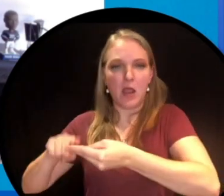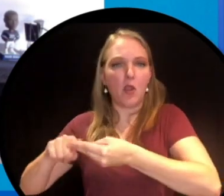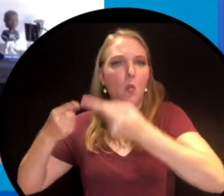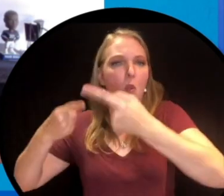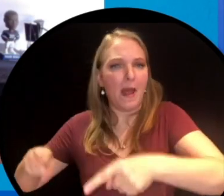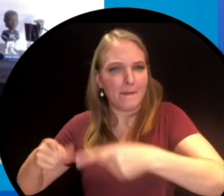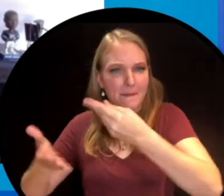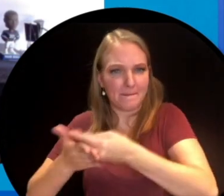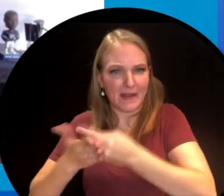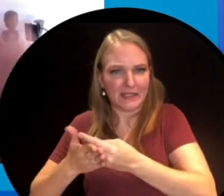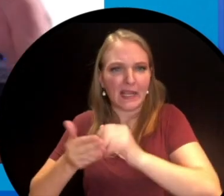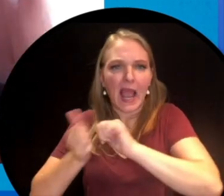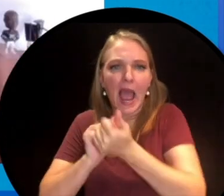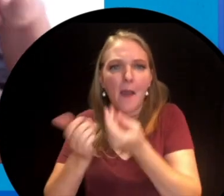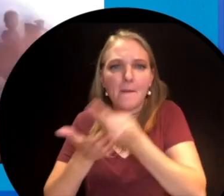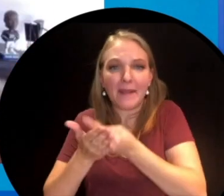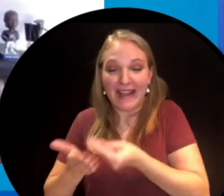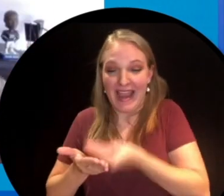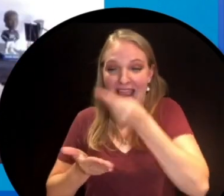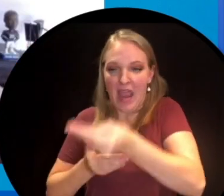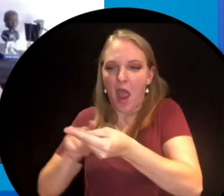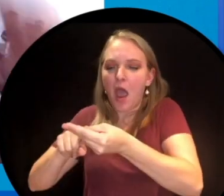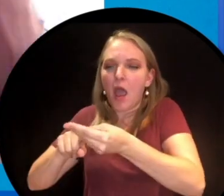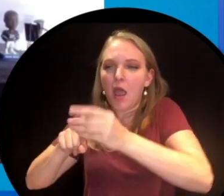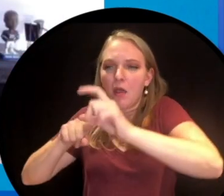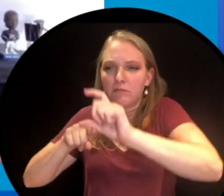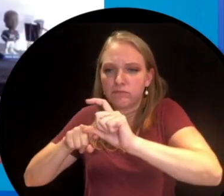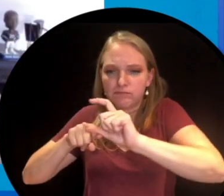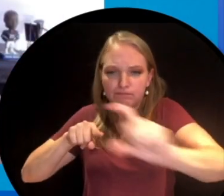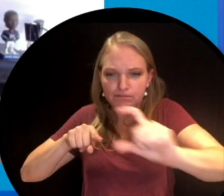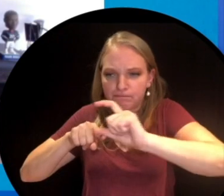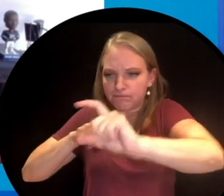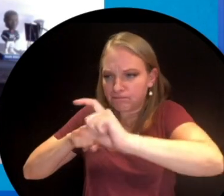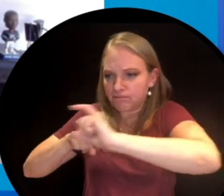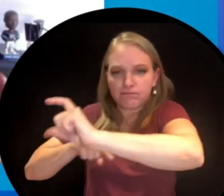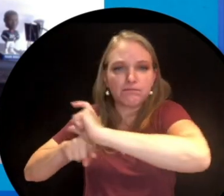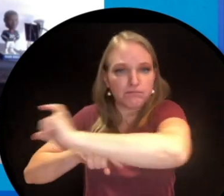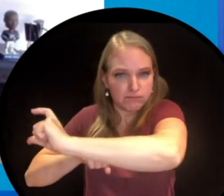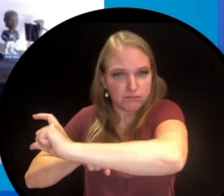like who gets what. This book, Follow Your Stuff, we wanted you to think about how everything you